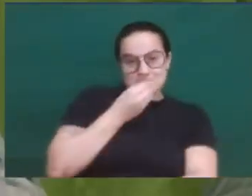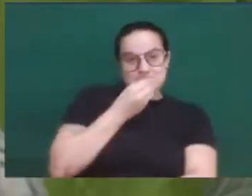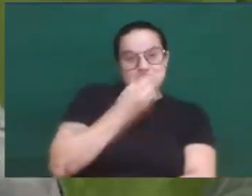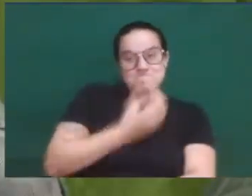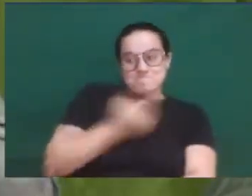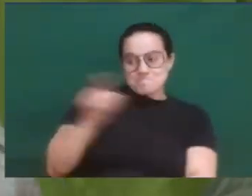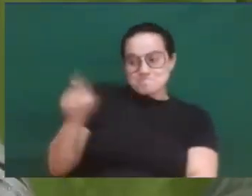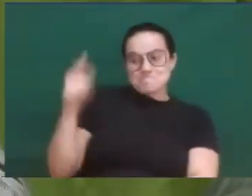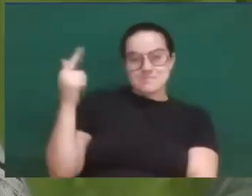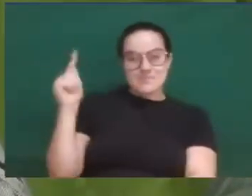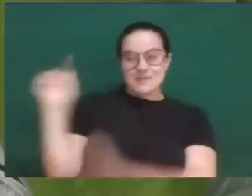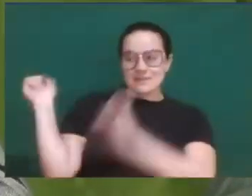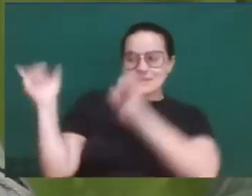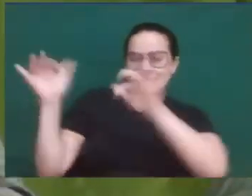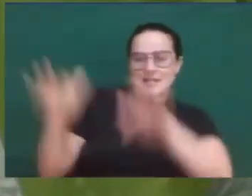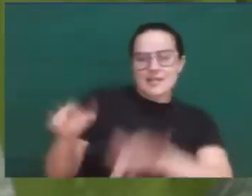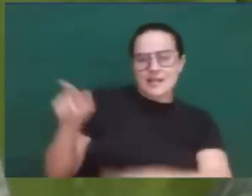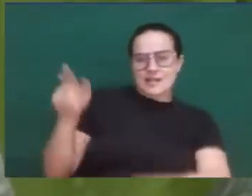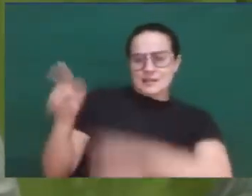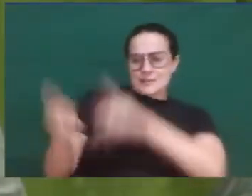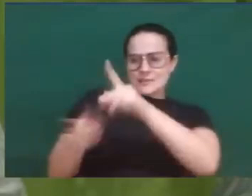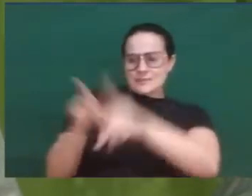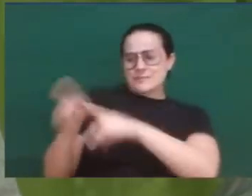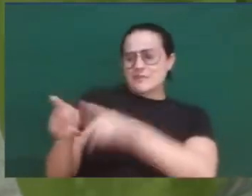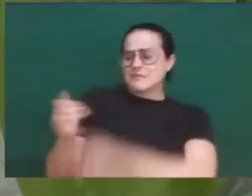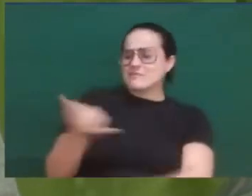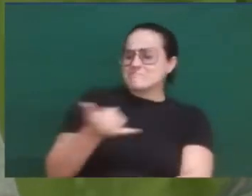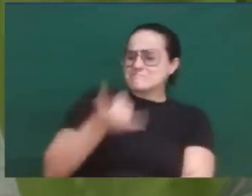These modest, ignorant, rebellious people,